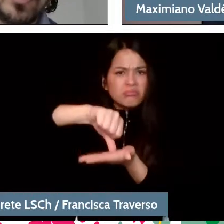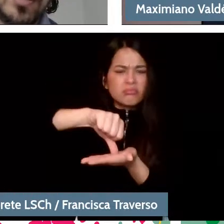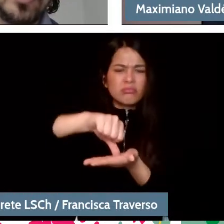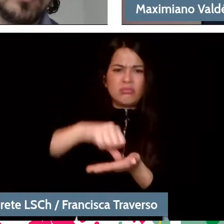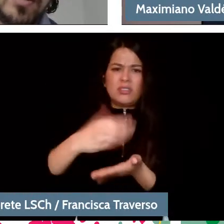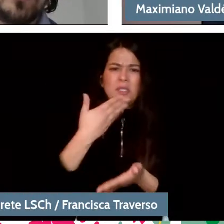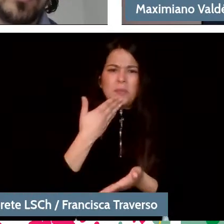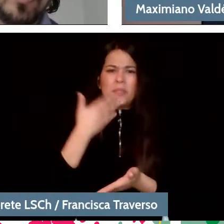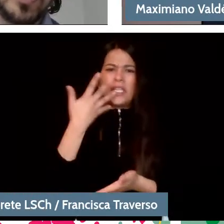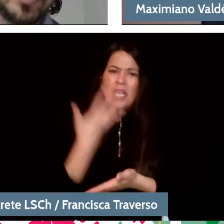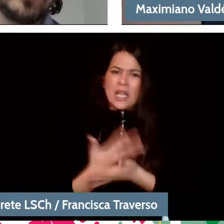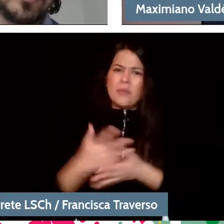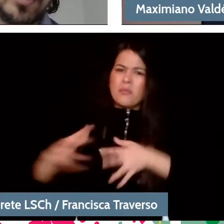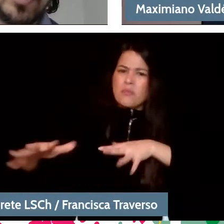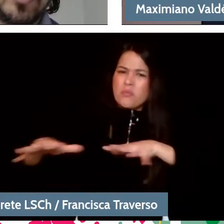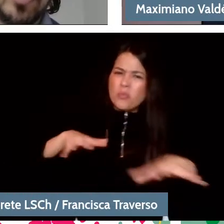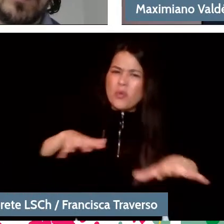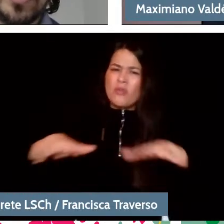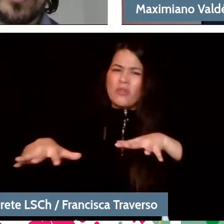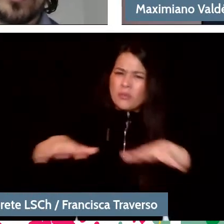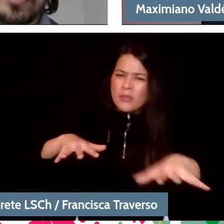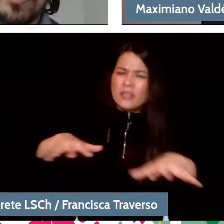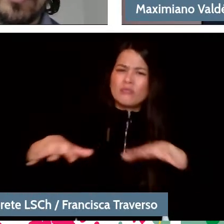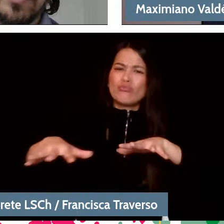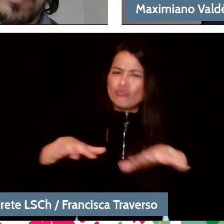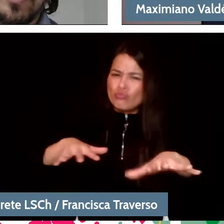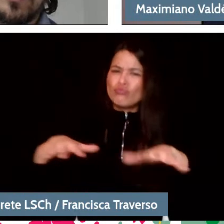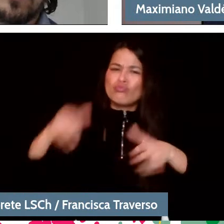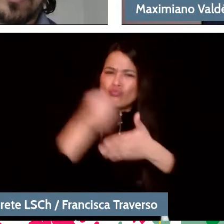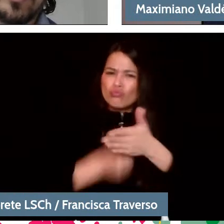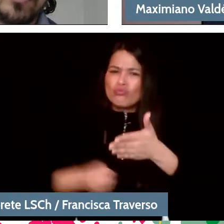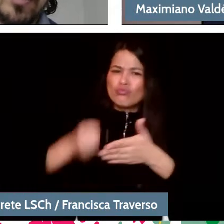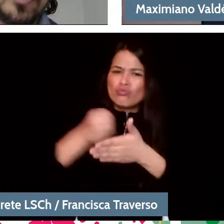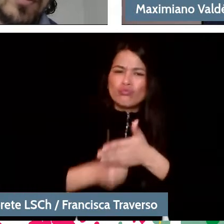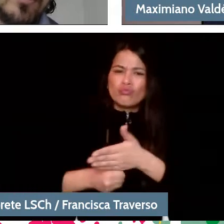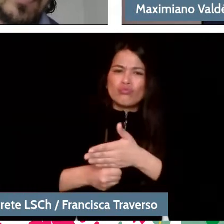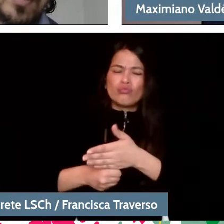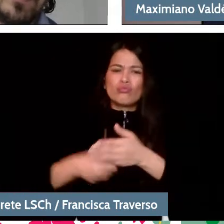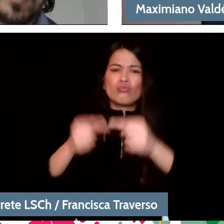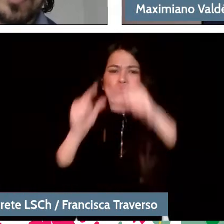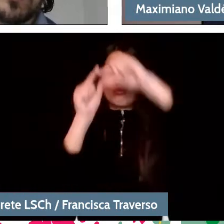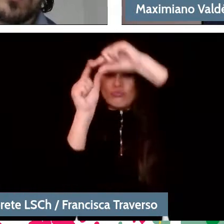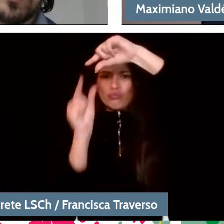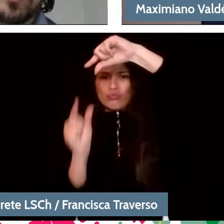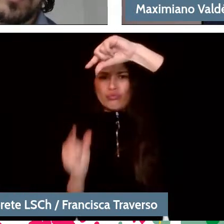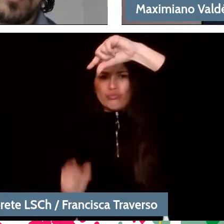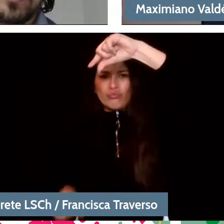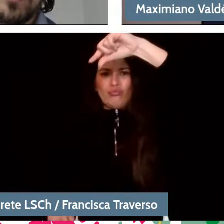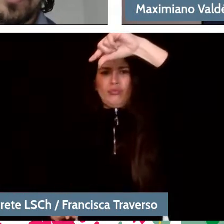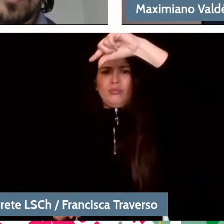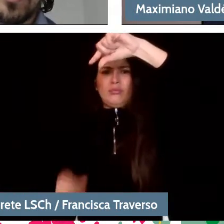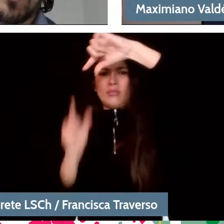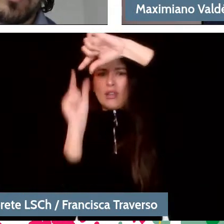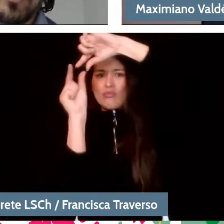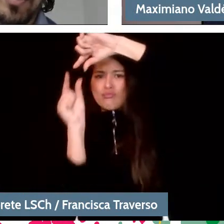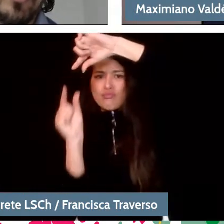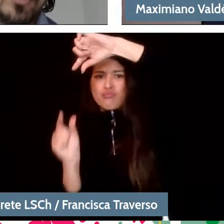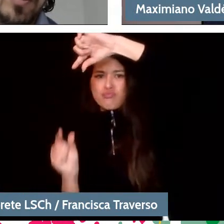to generate orchestras in other parts of Chile. In the end, Chile is also a small country of... at this time I don't remember,